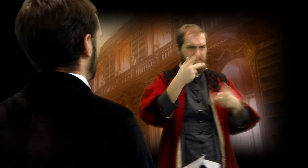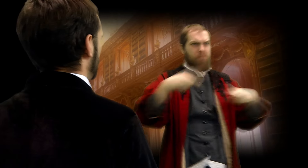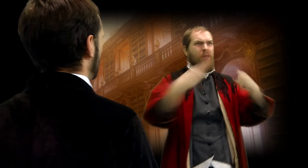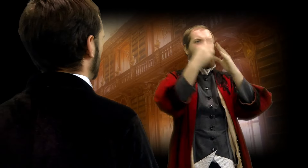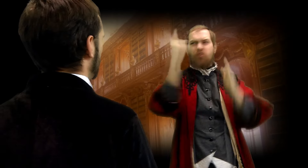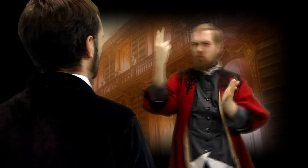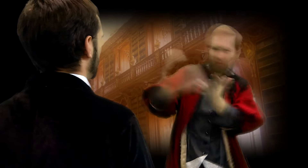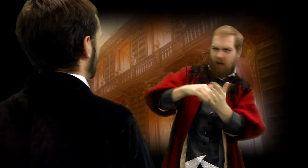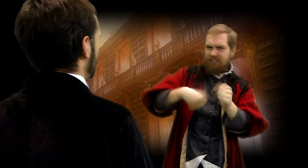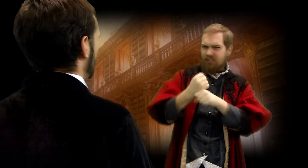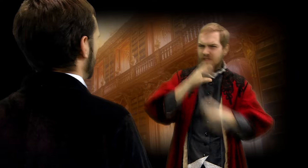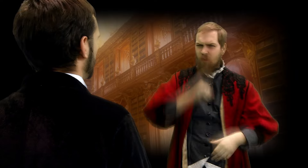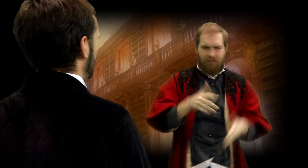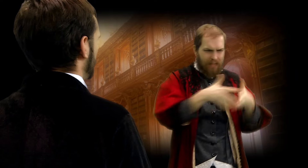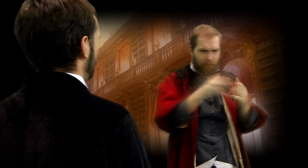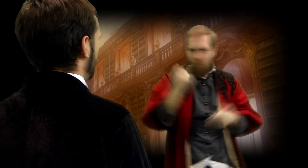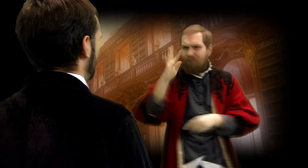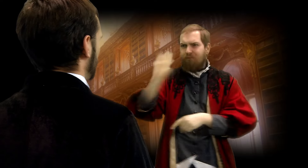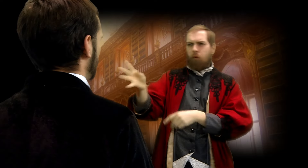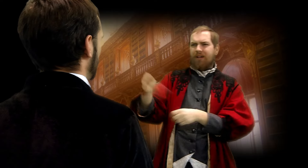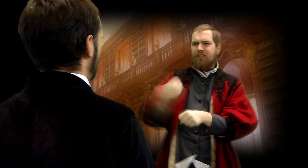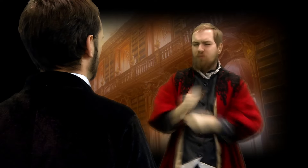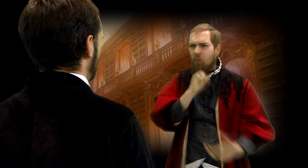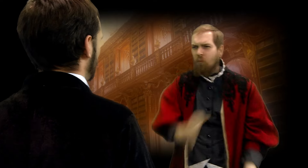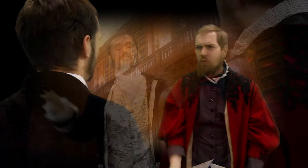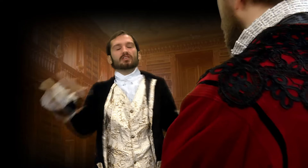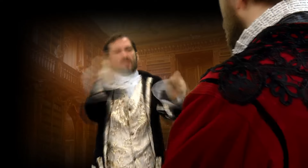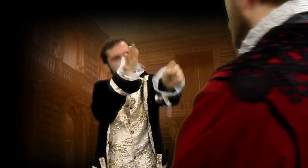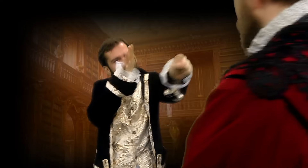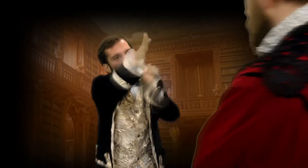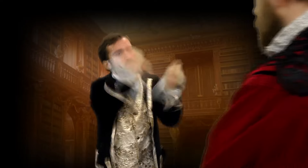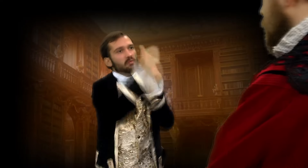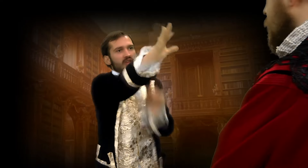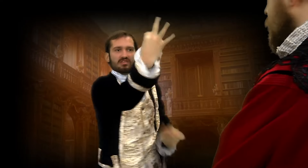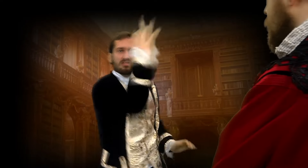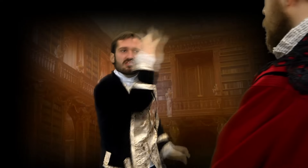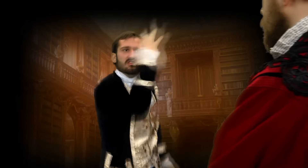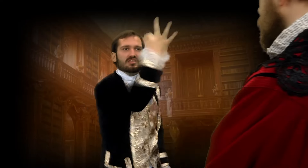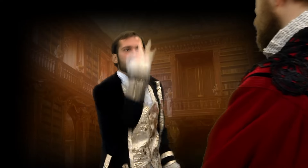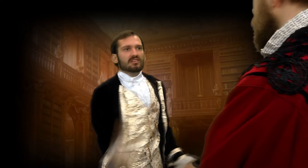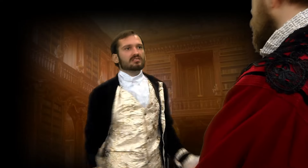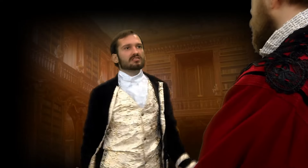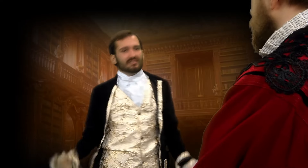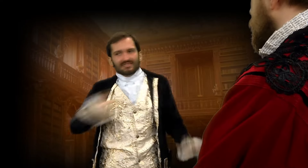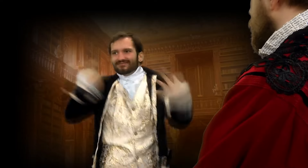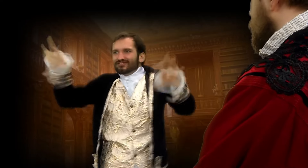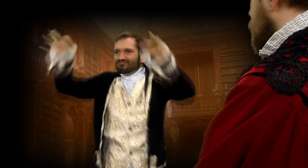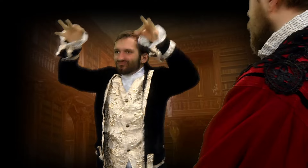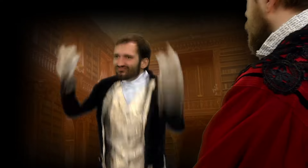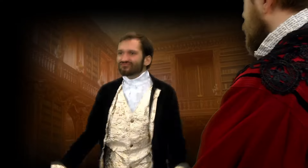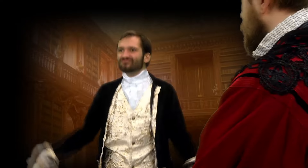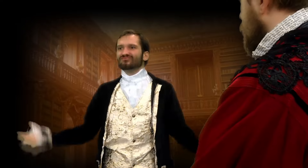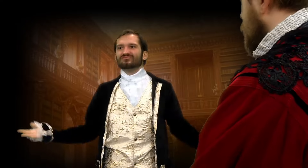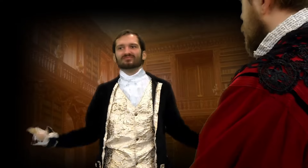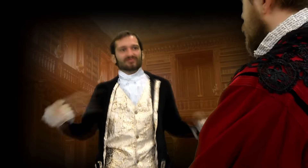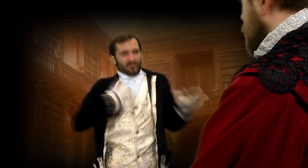Paris is 2000 years old, America is only 40. Enough of your preaching! I've already decided.